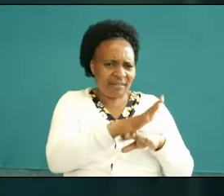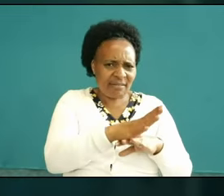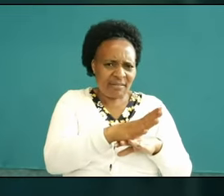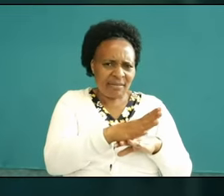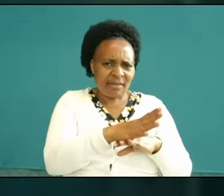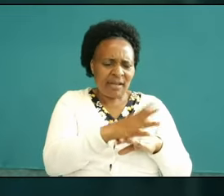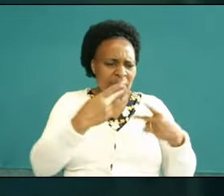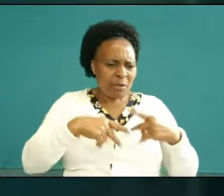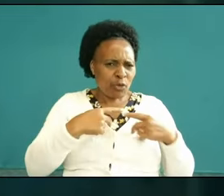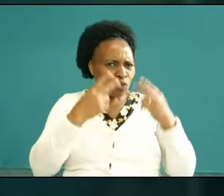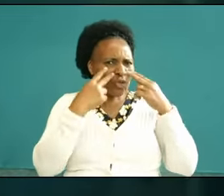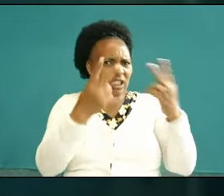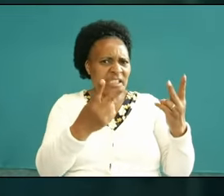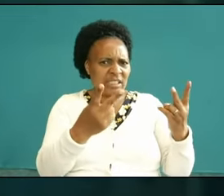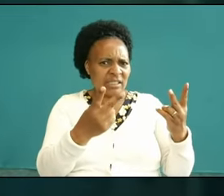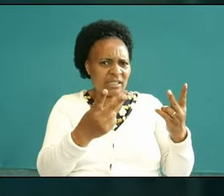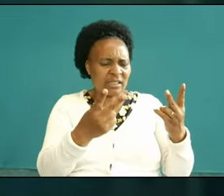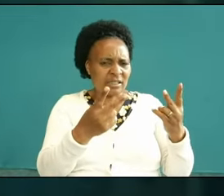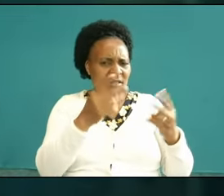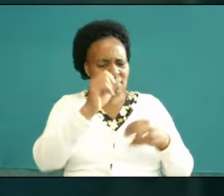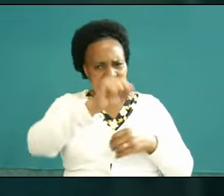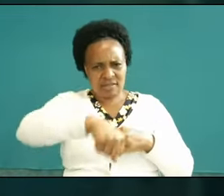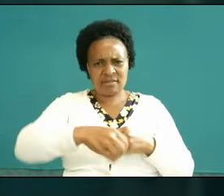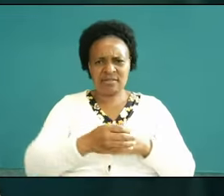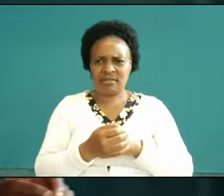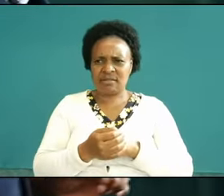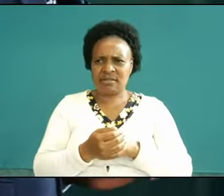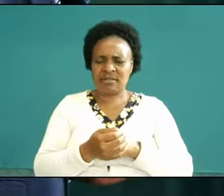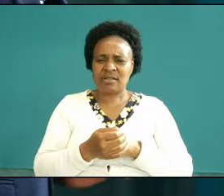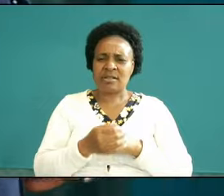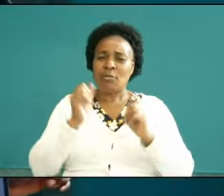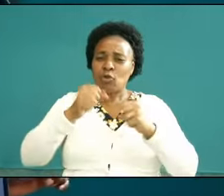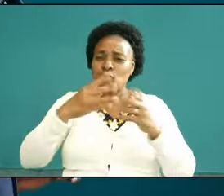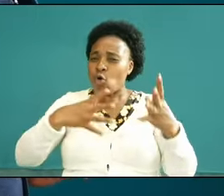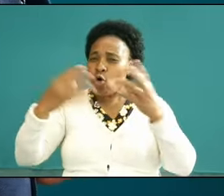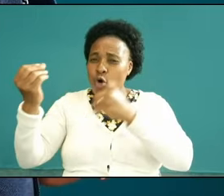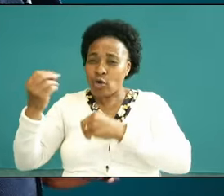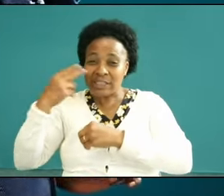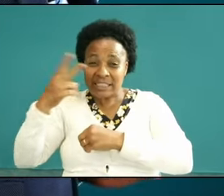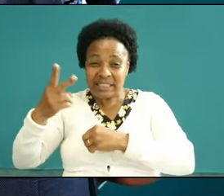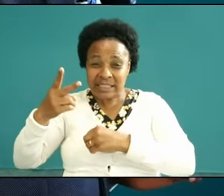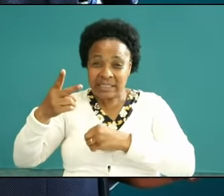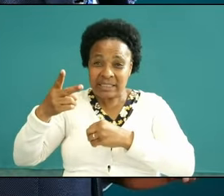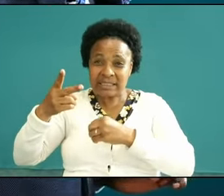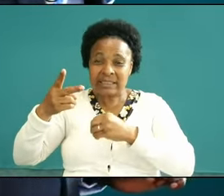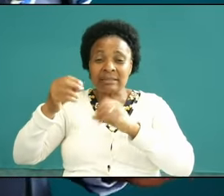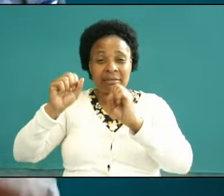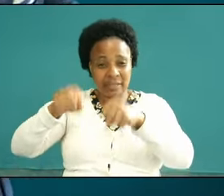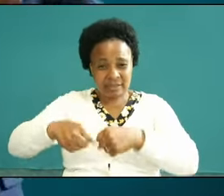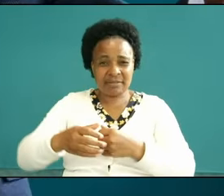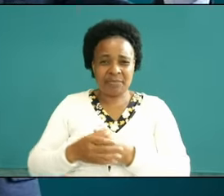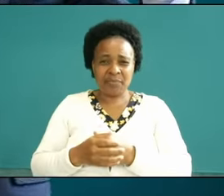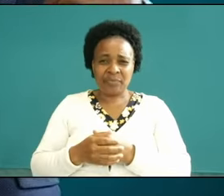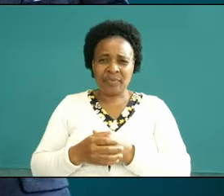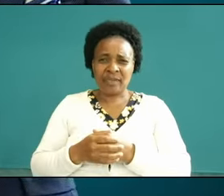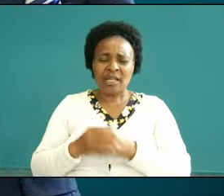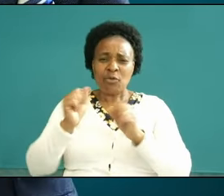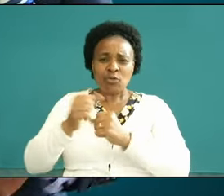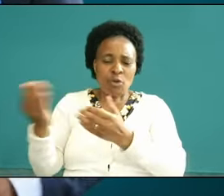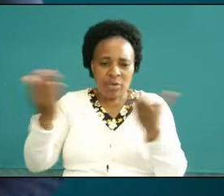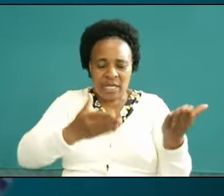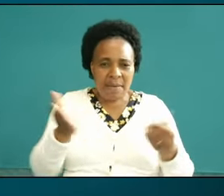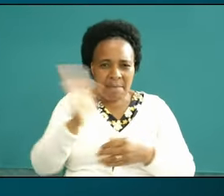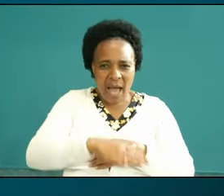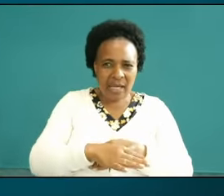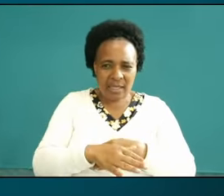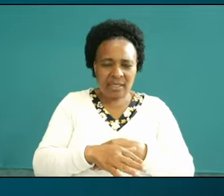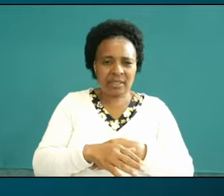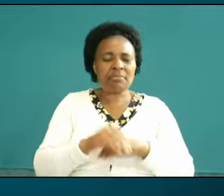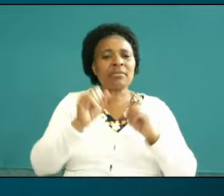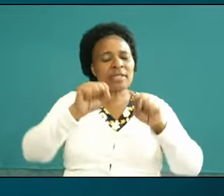the enemies yes did he go and see those enemies did he not bring the report back he brought so was